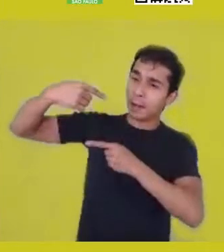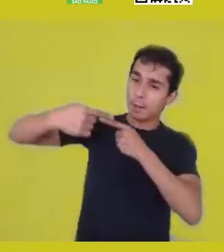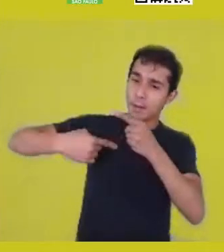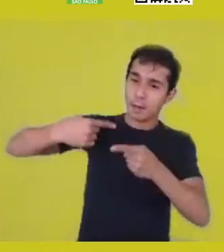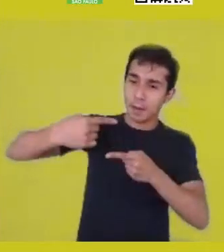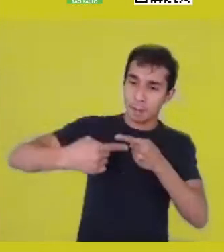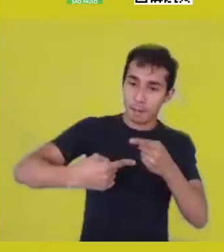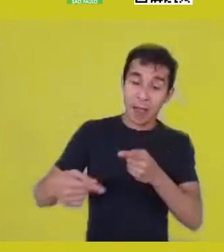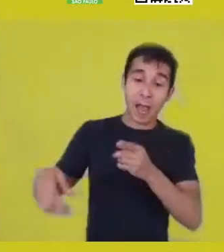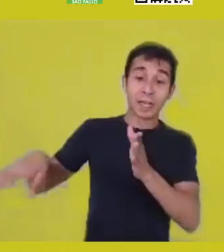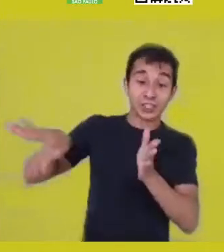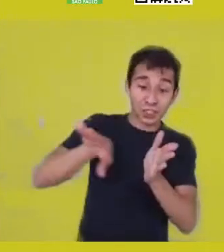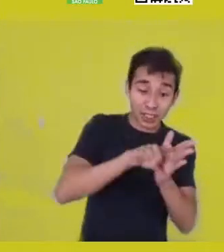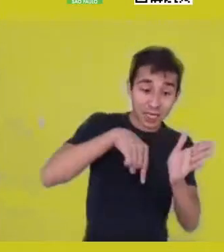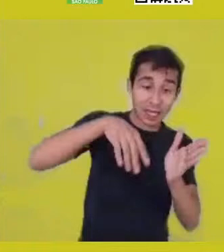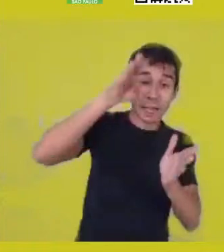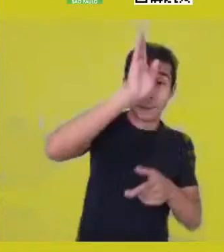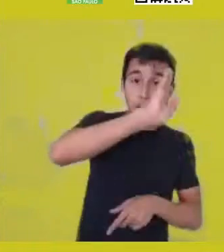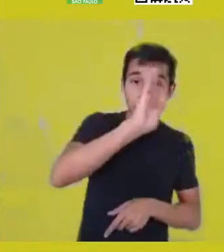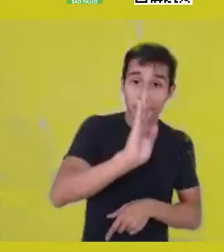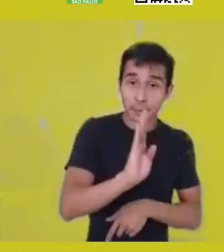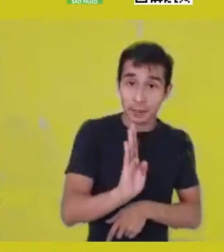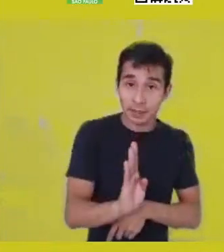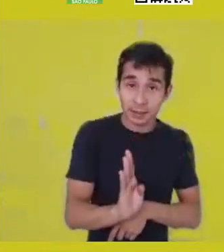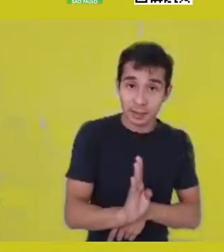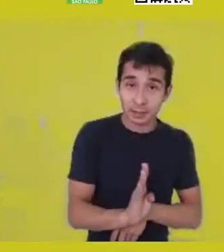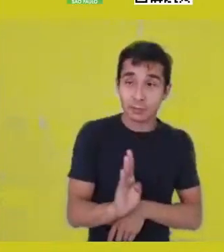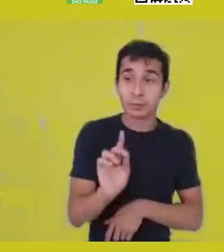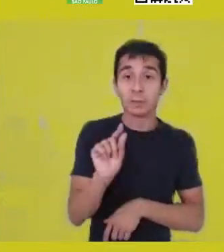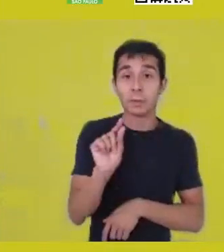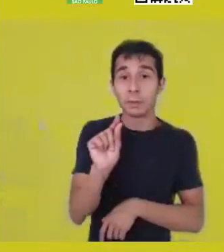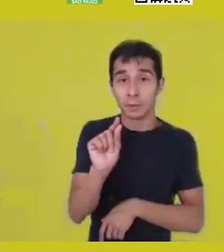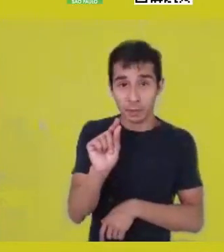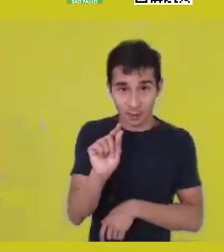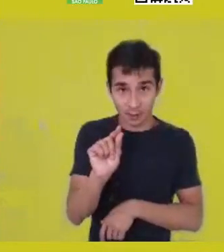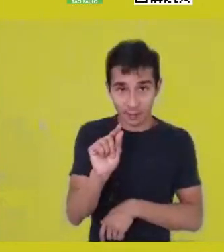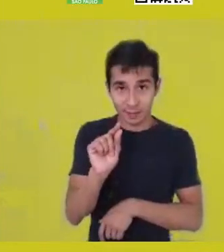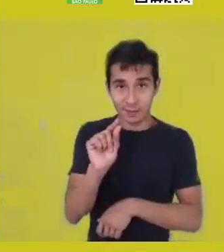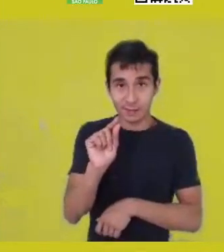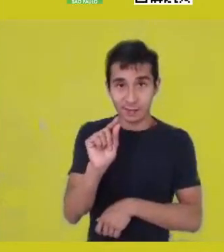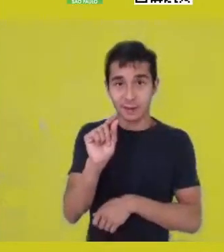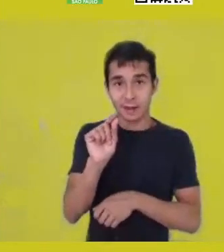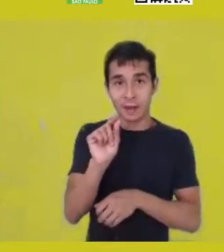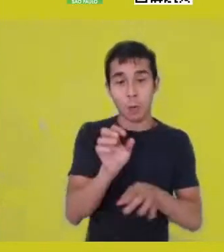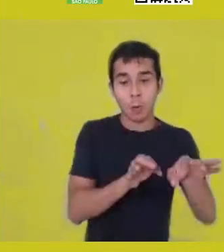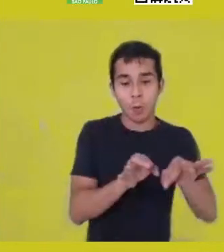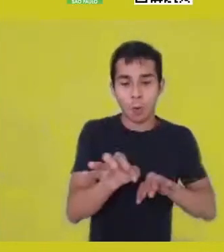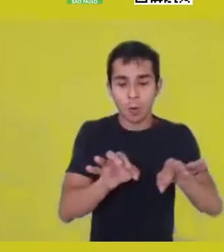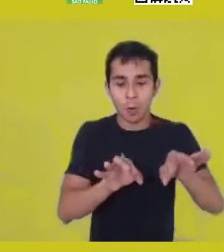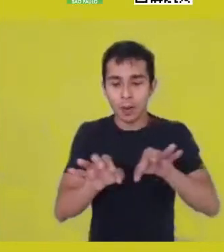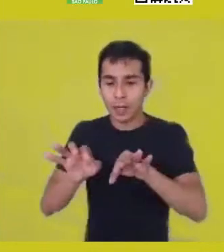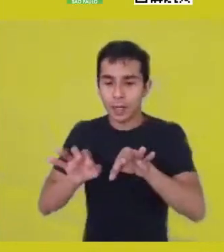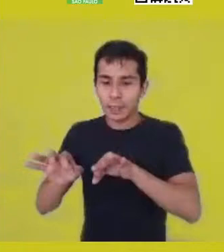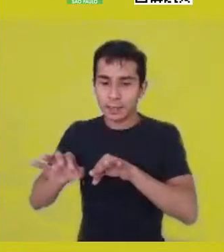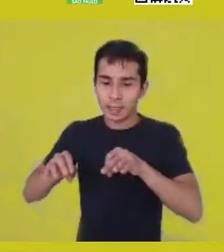from that matripotentialized territory, and then they start organizing their territories in the diasporas.